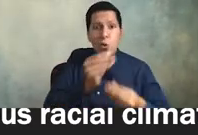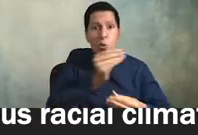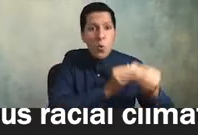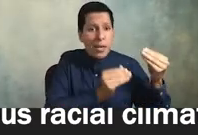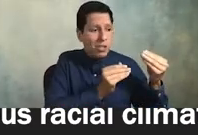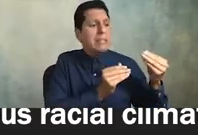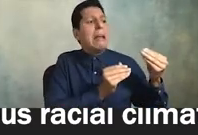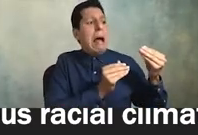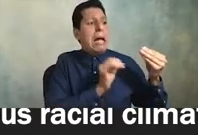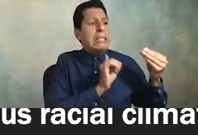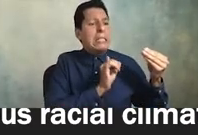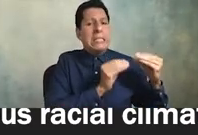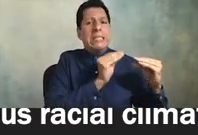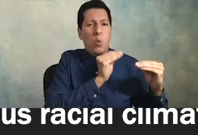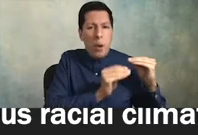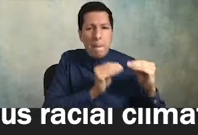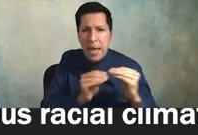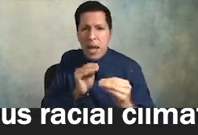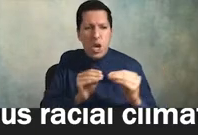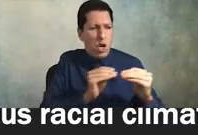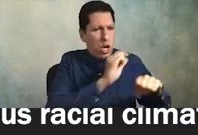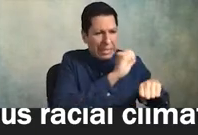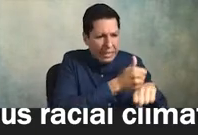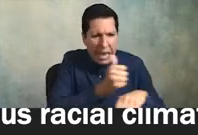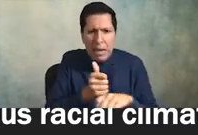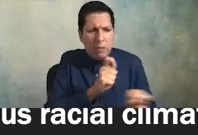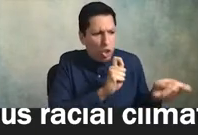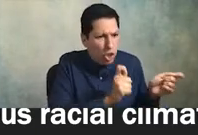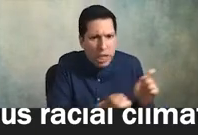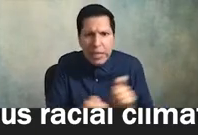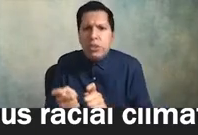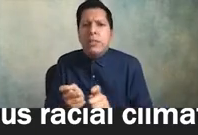that harm that the institution has inflicted on those groups fourth